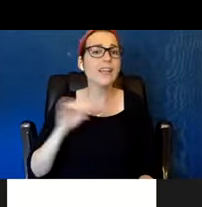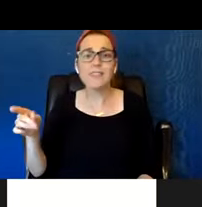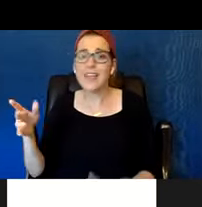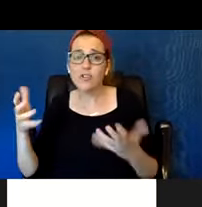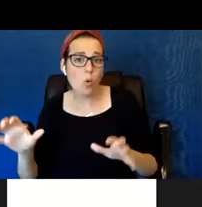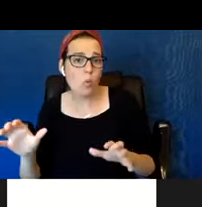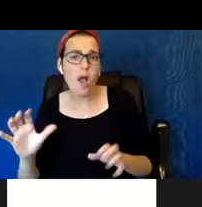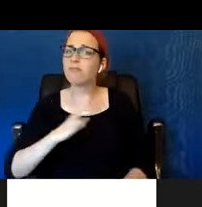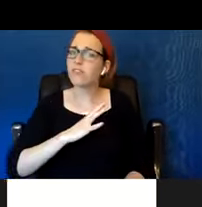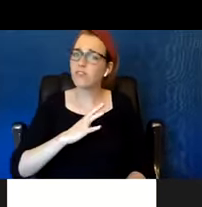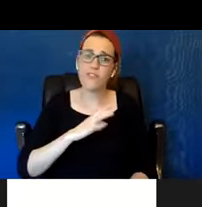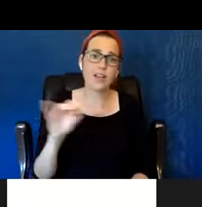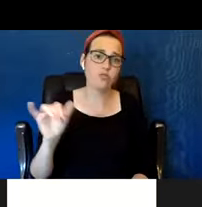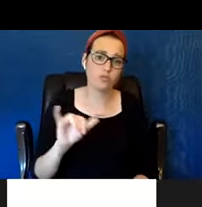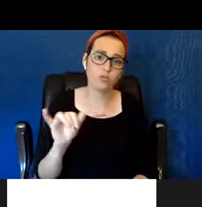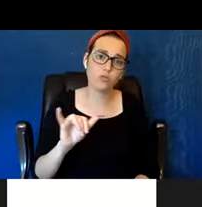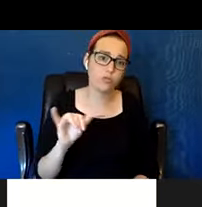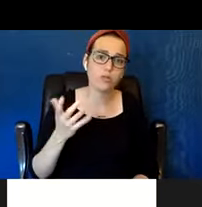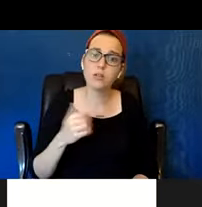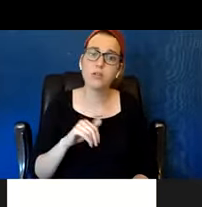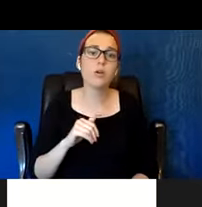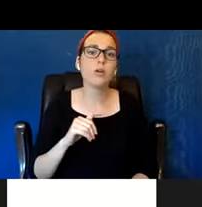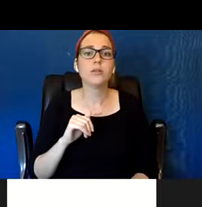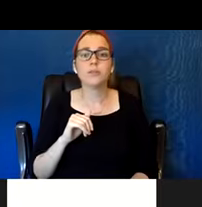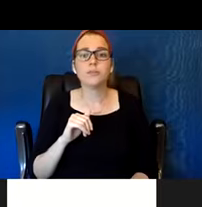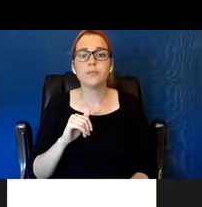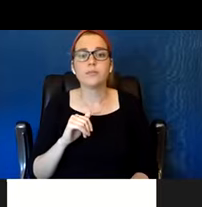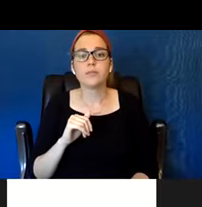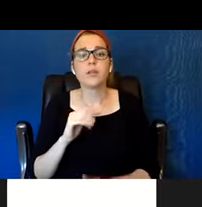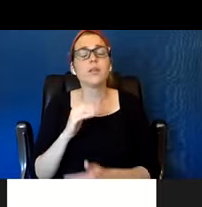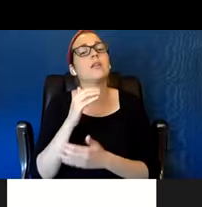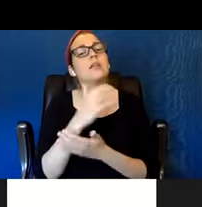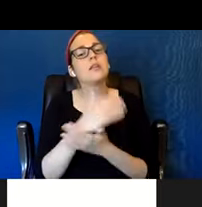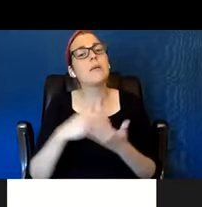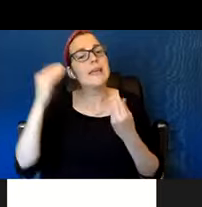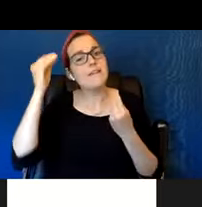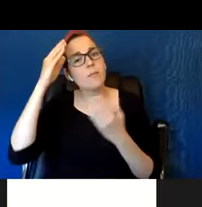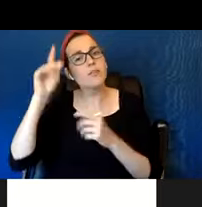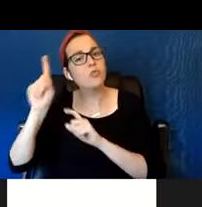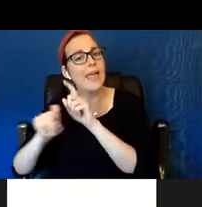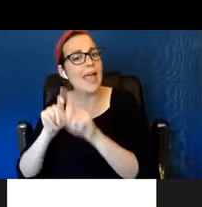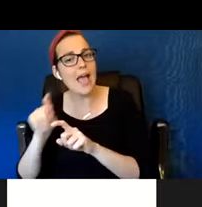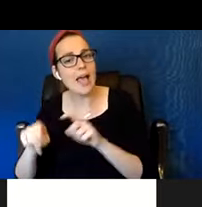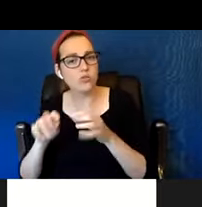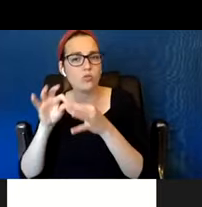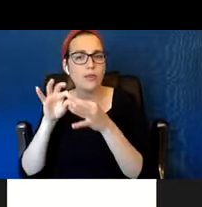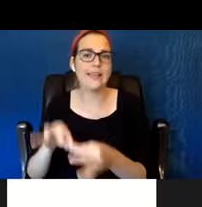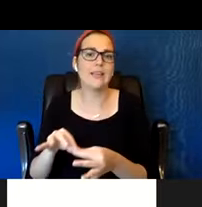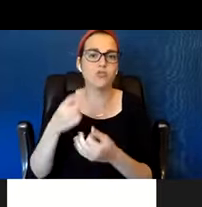is have you ever been to a substance use program? If yes, how did it go? How did it go for you?